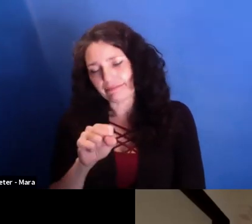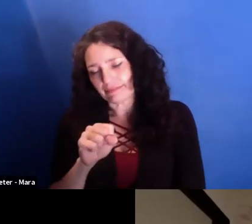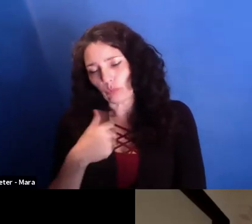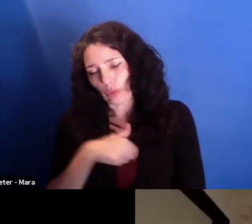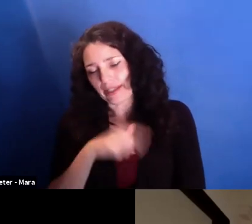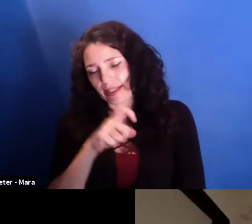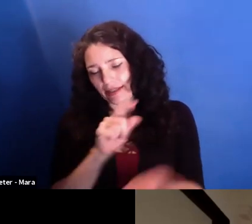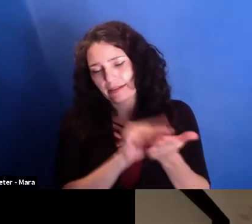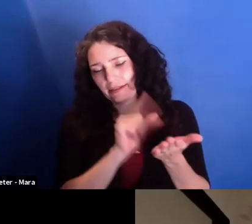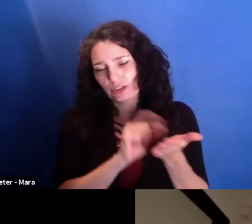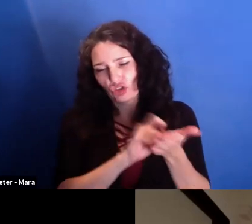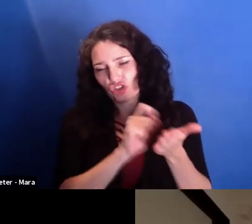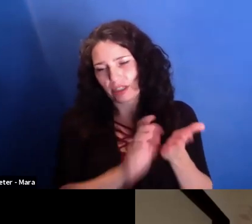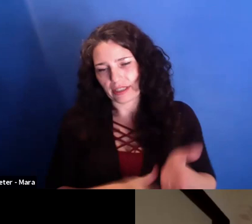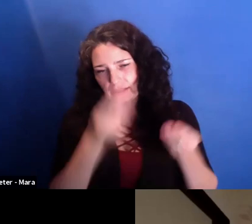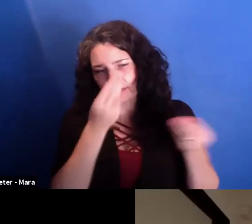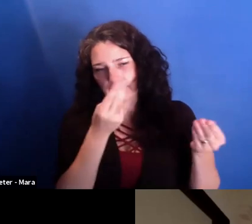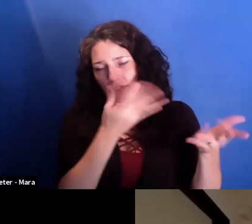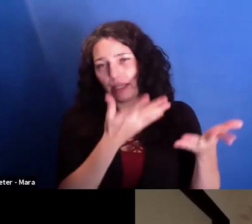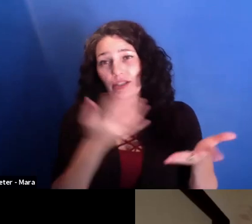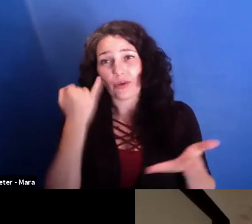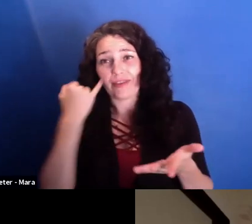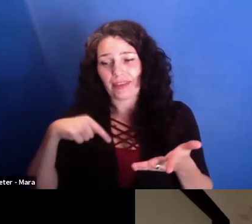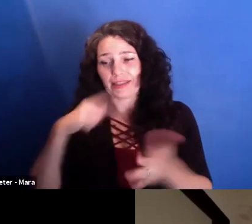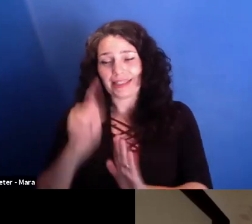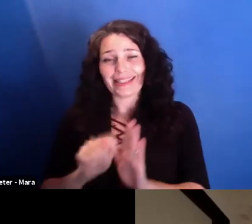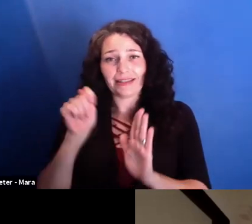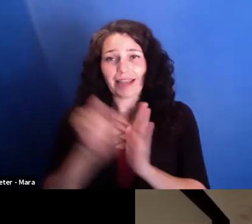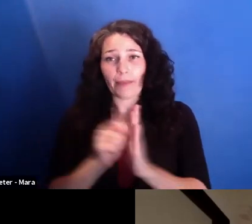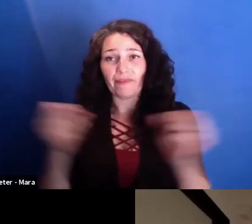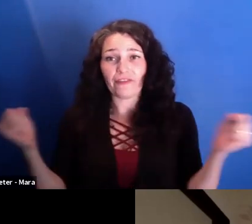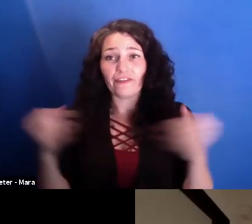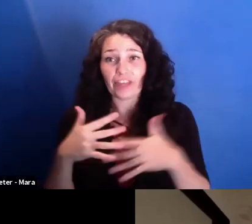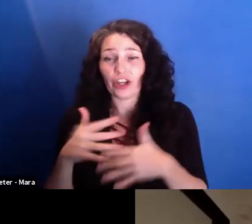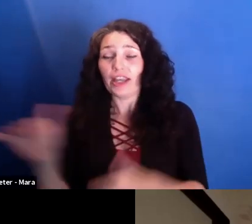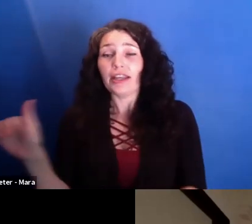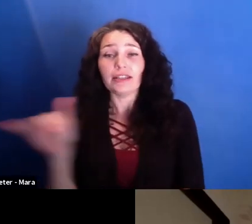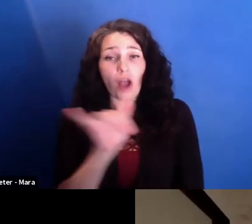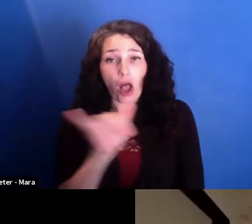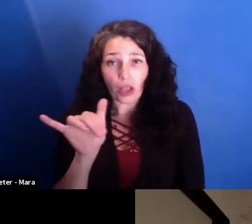So if this is the age of fear, it is for sure also at the age of the rebirth